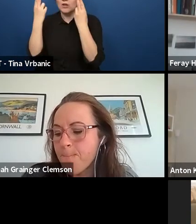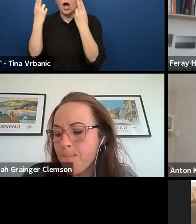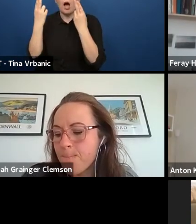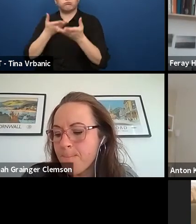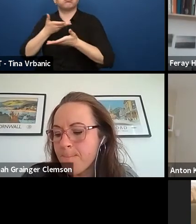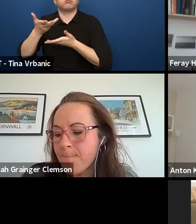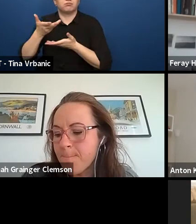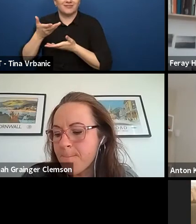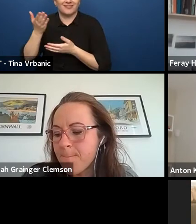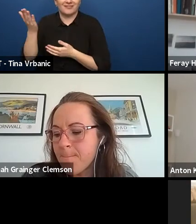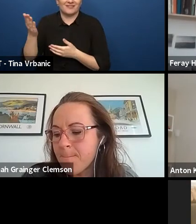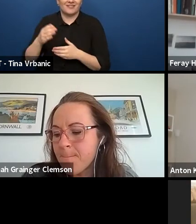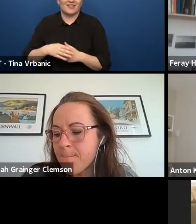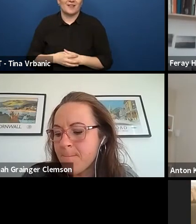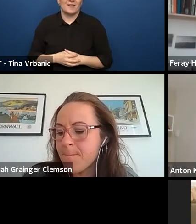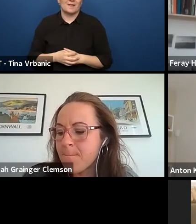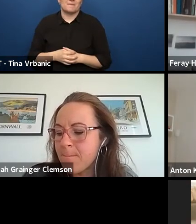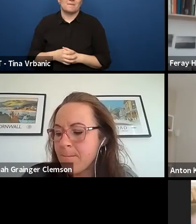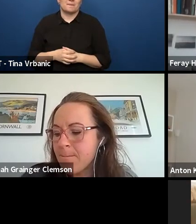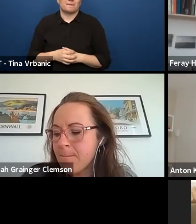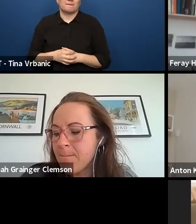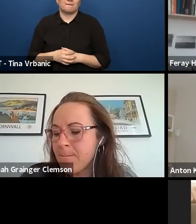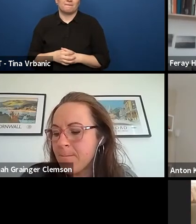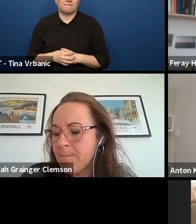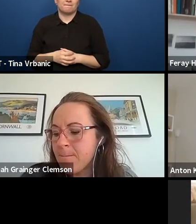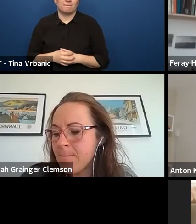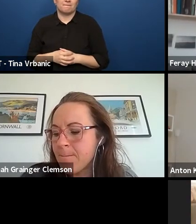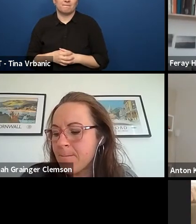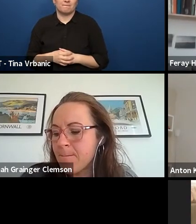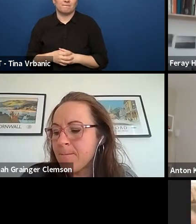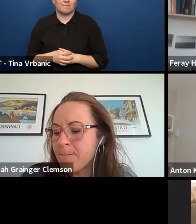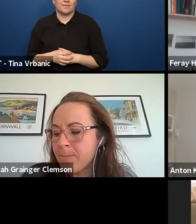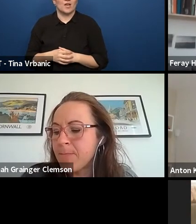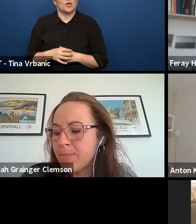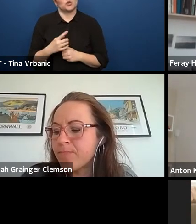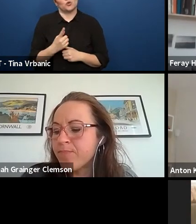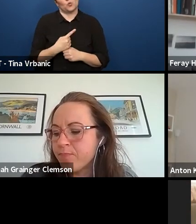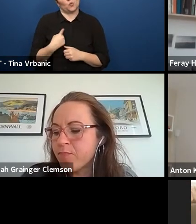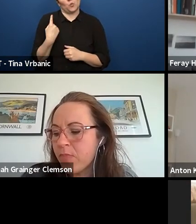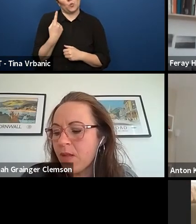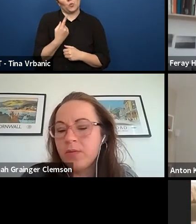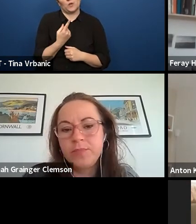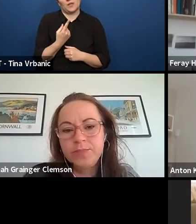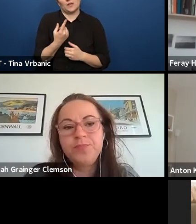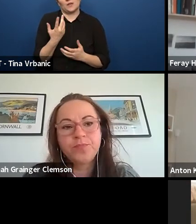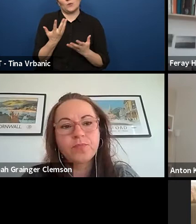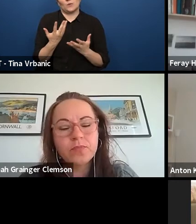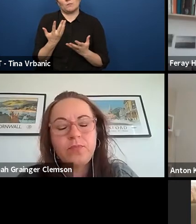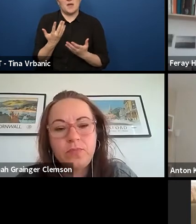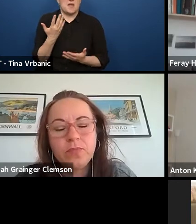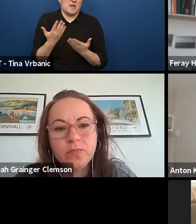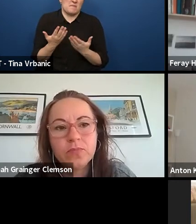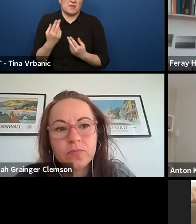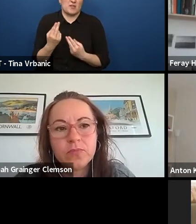it's a little bit more of our responsibility to take the lead and go forward.